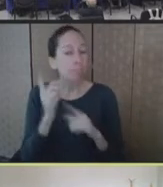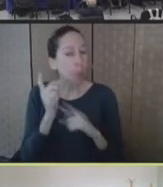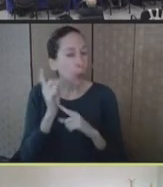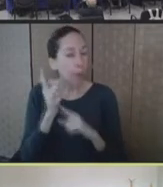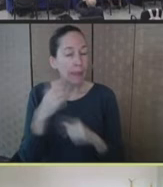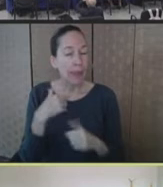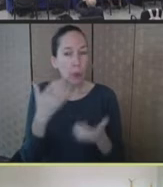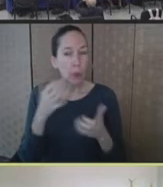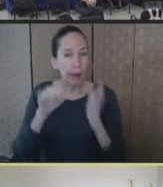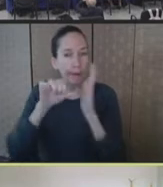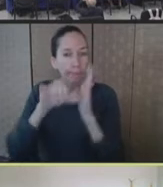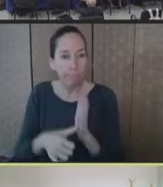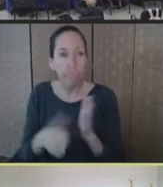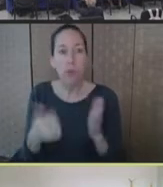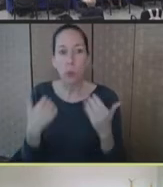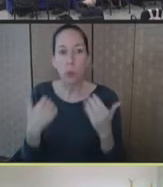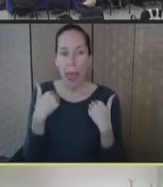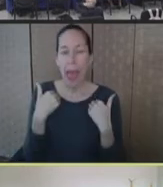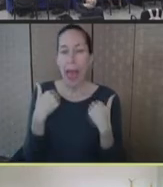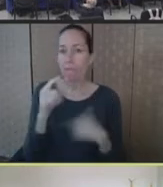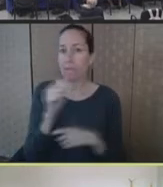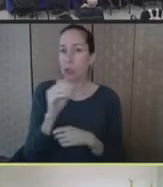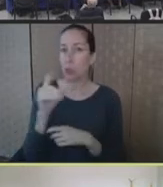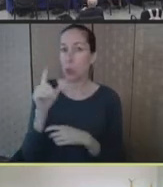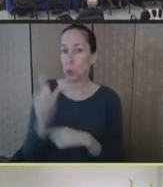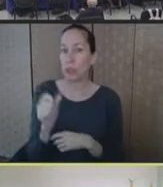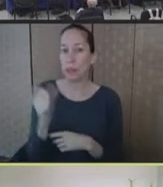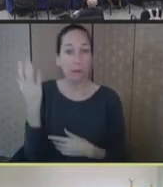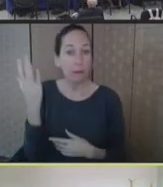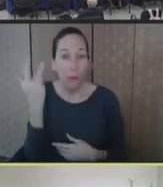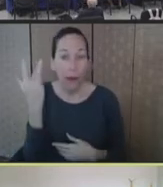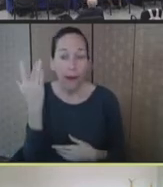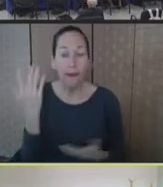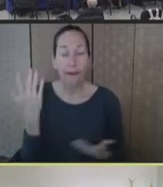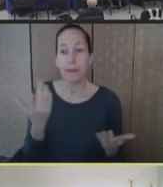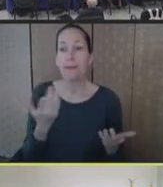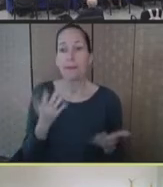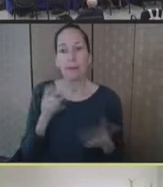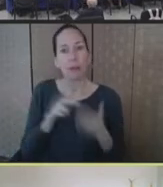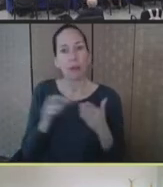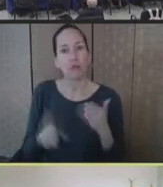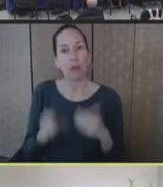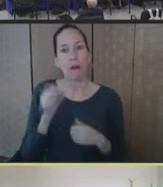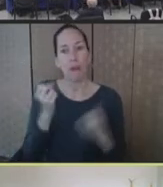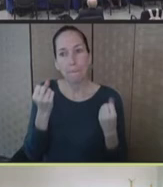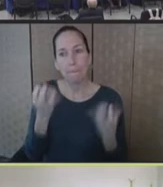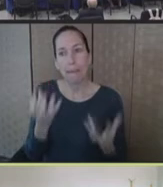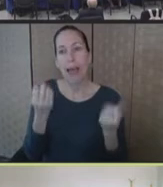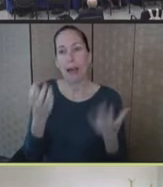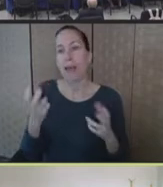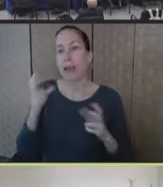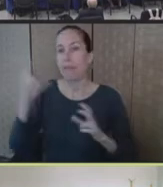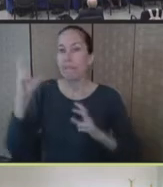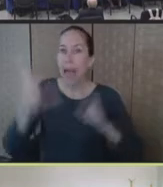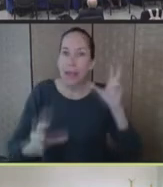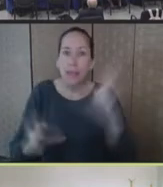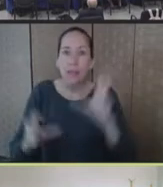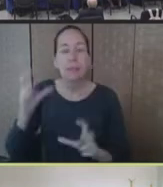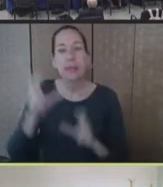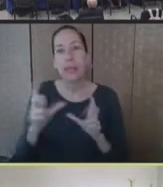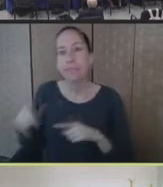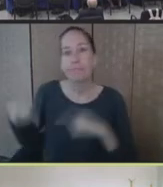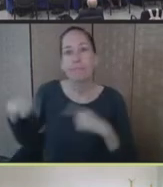toolbox only as a result of many investments made over the years by our colleagues and our